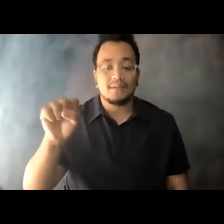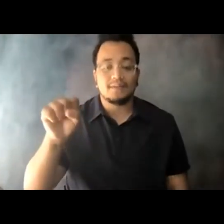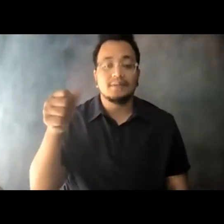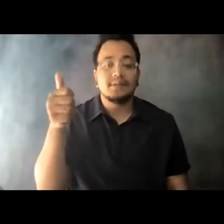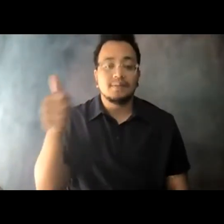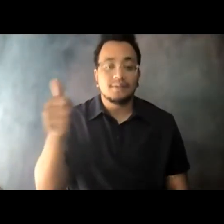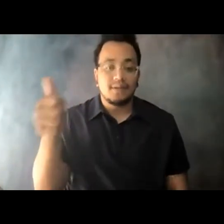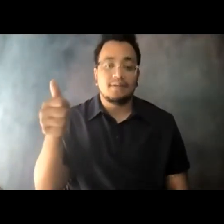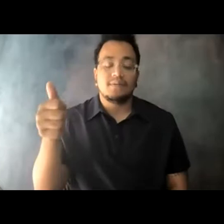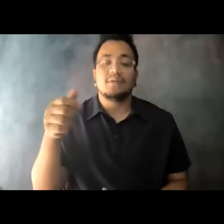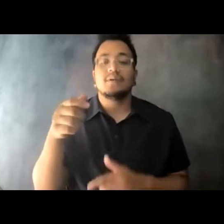in Miami-Dade county.